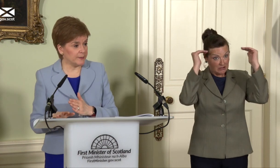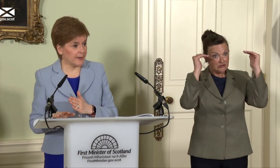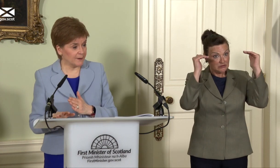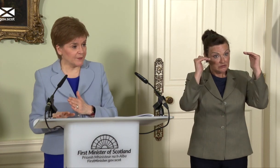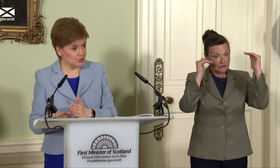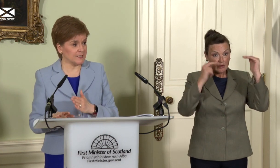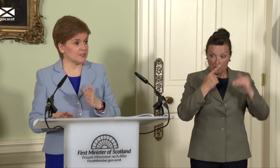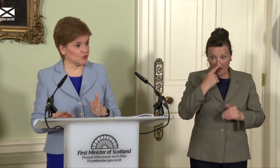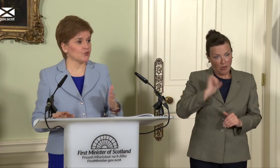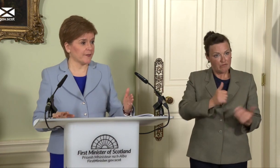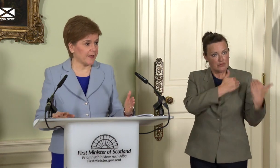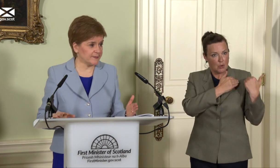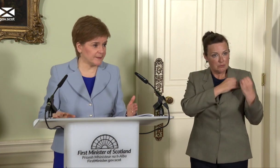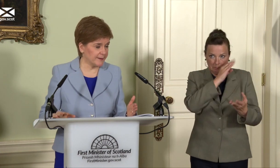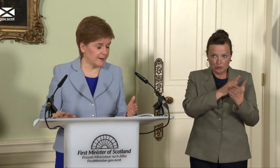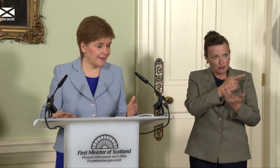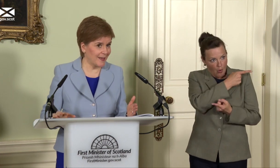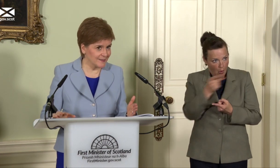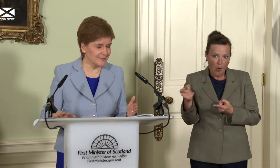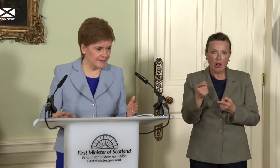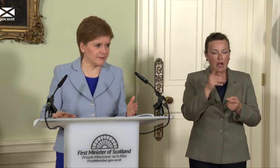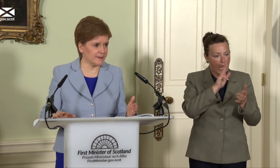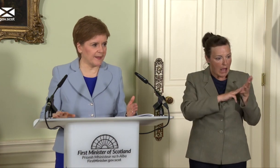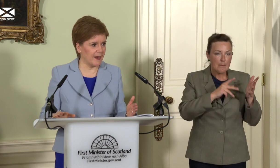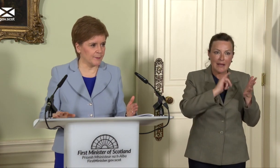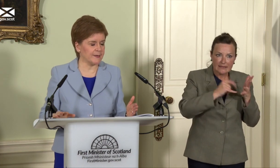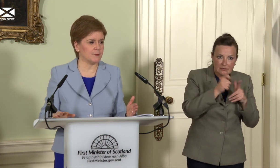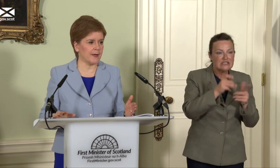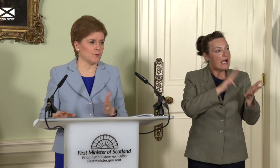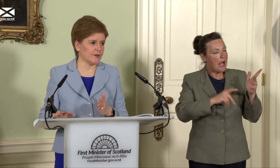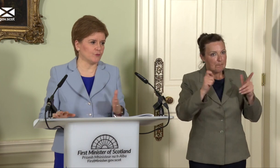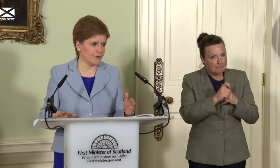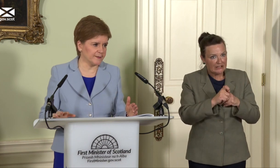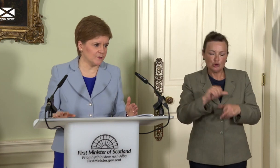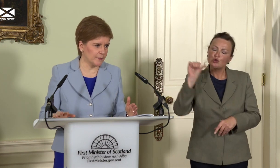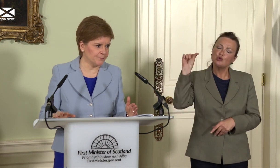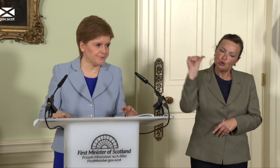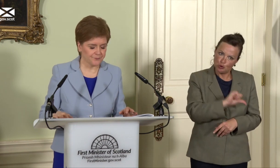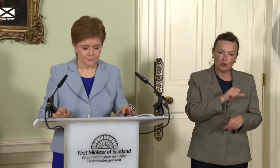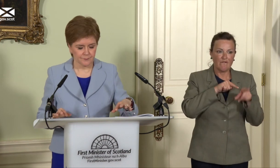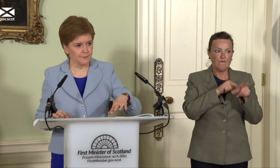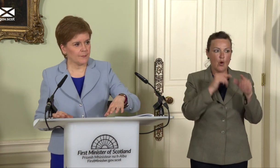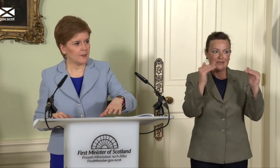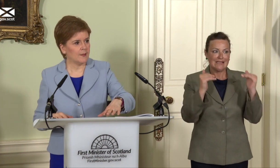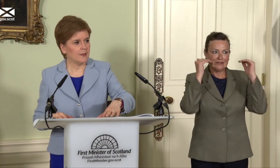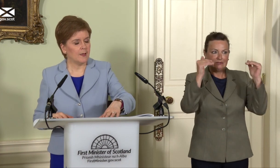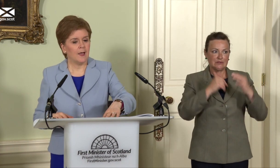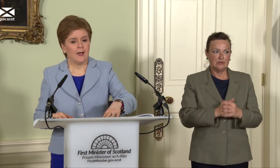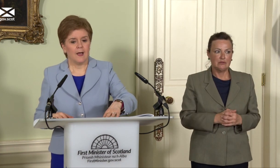then we have a duty to ensure that the highest standards are abided by within our own ranks as well. Was it appropriate for him to have kept the whip all this time?